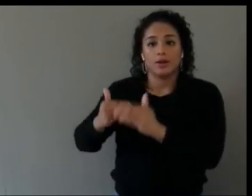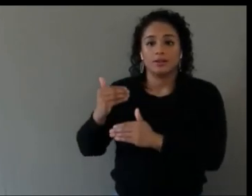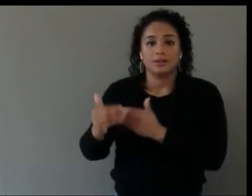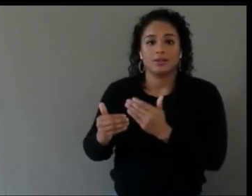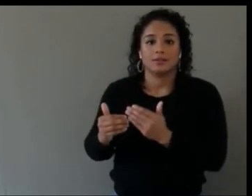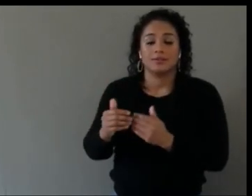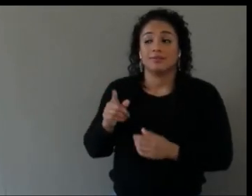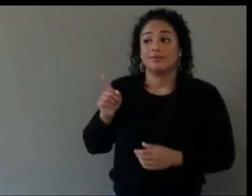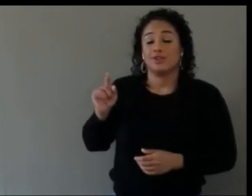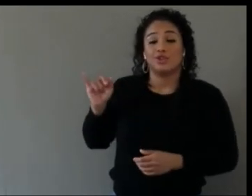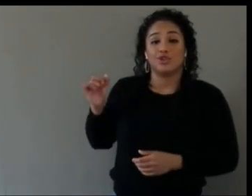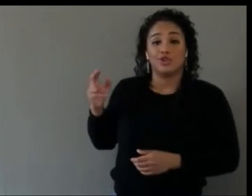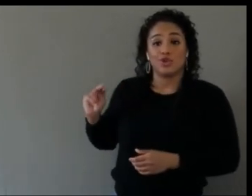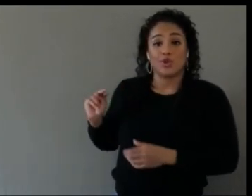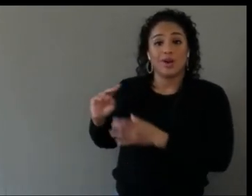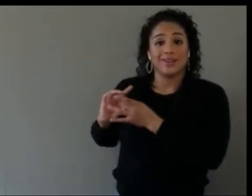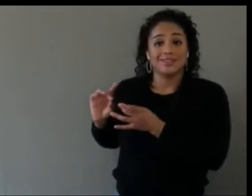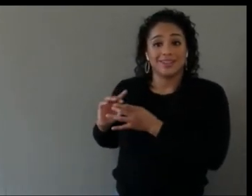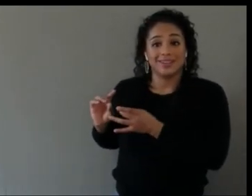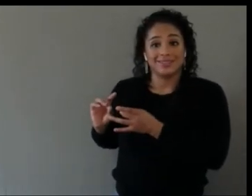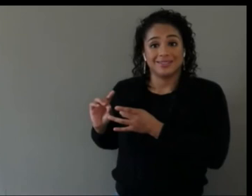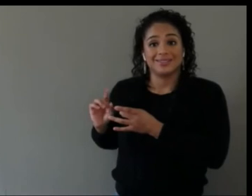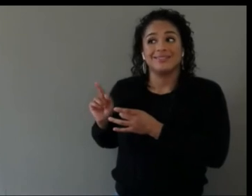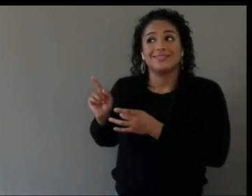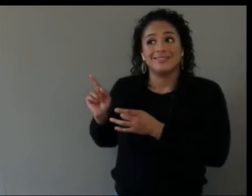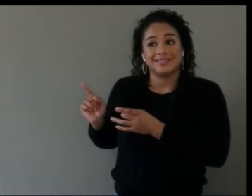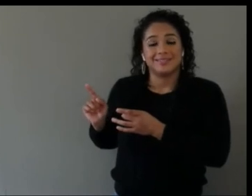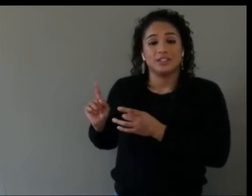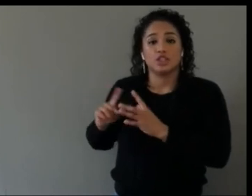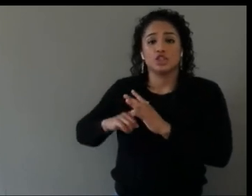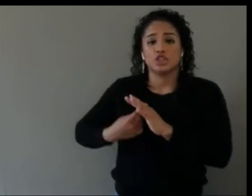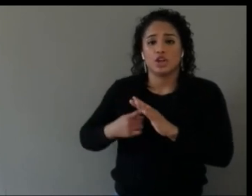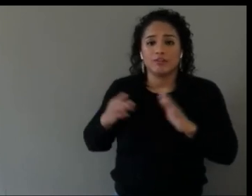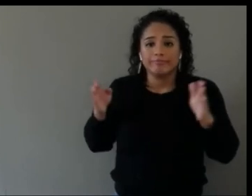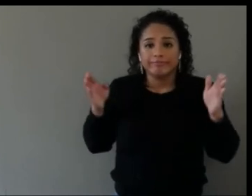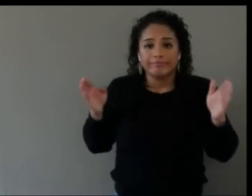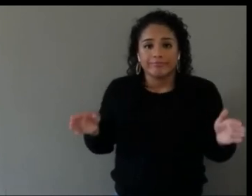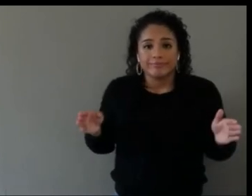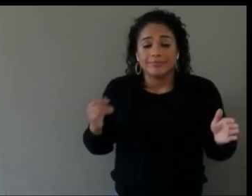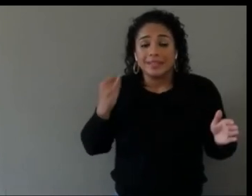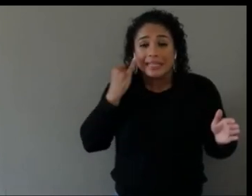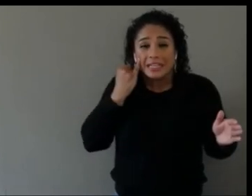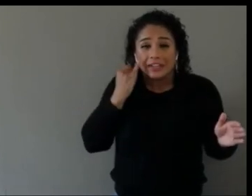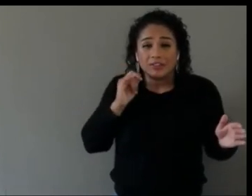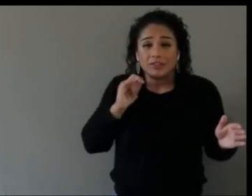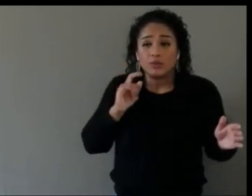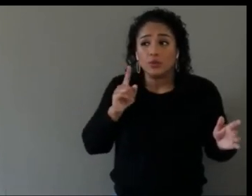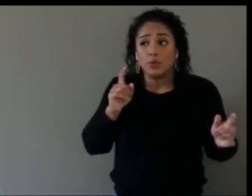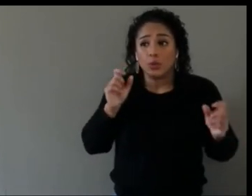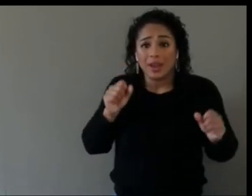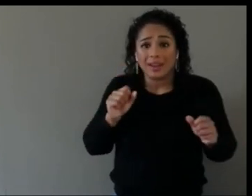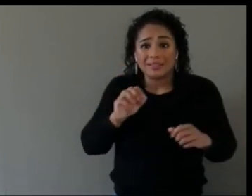start at the edges, if you could only get six people to feed back on something, go right